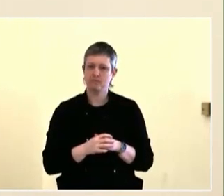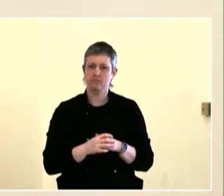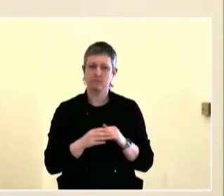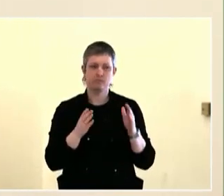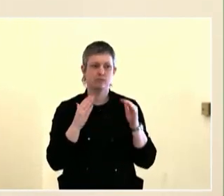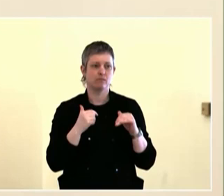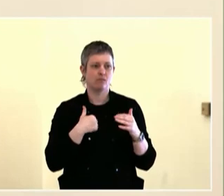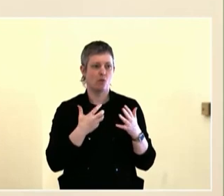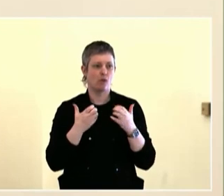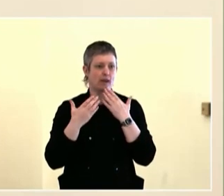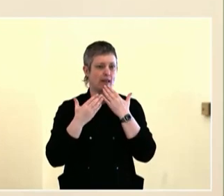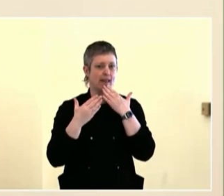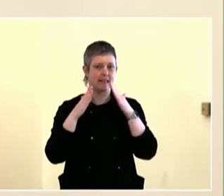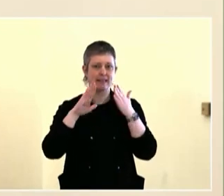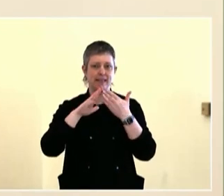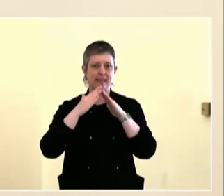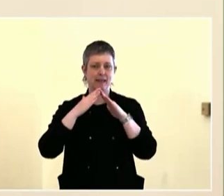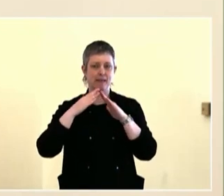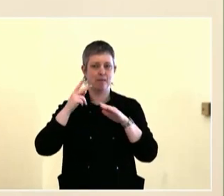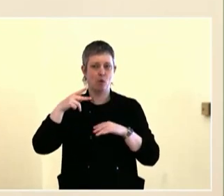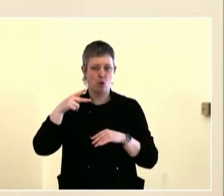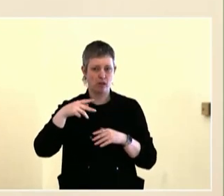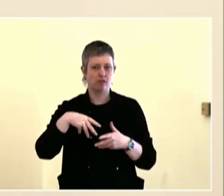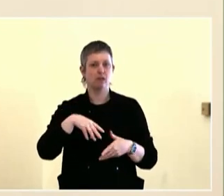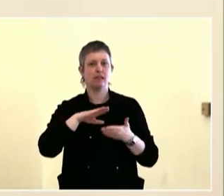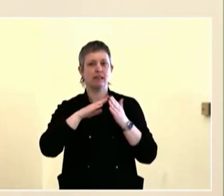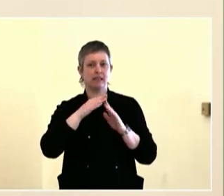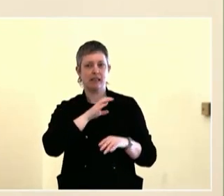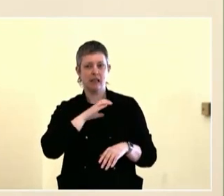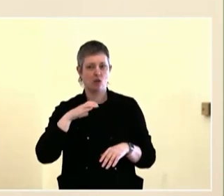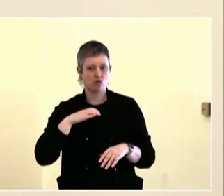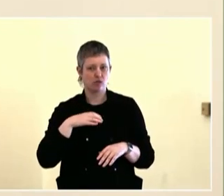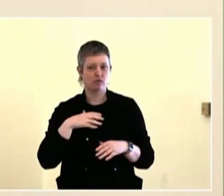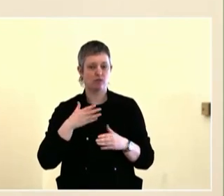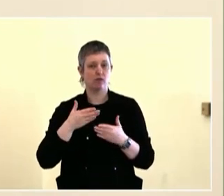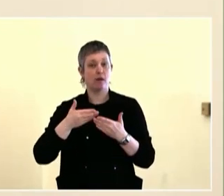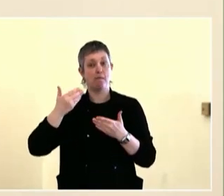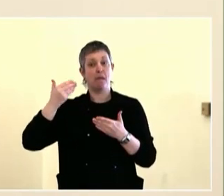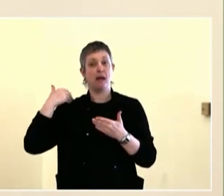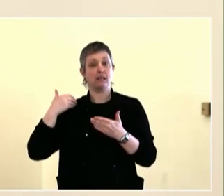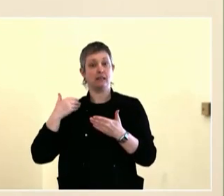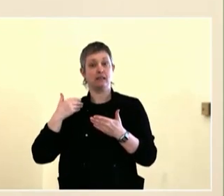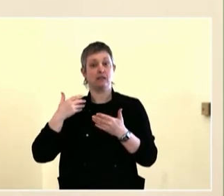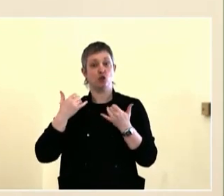groups, etc., etc., training for building a level playing field.